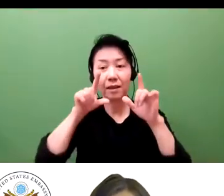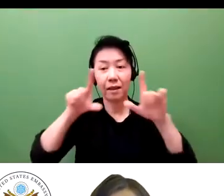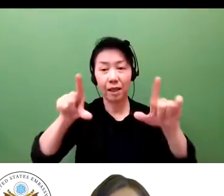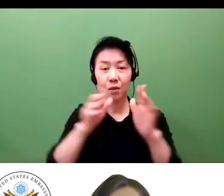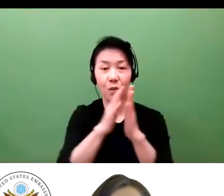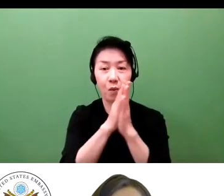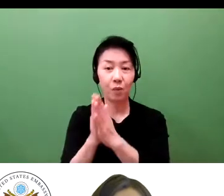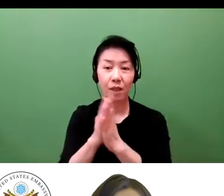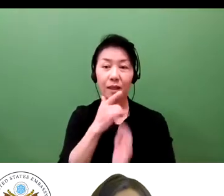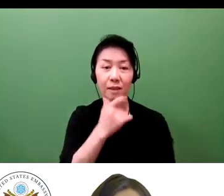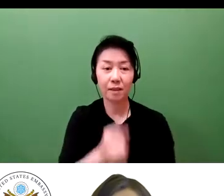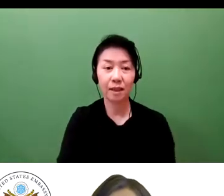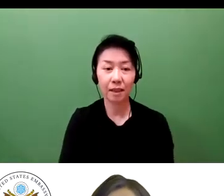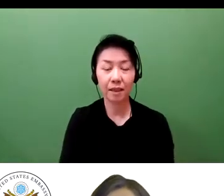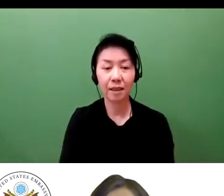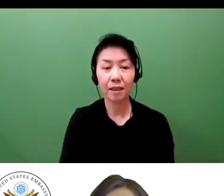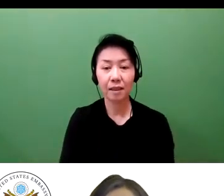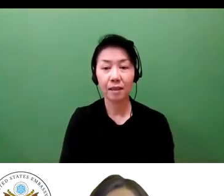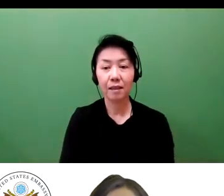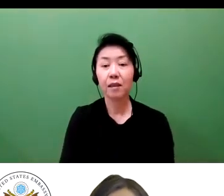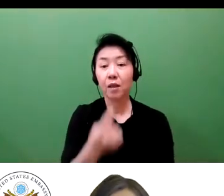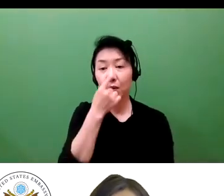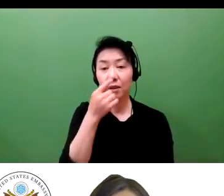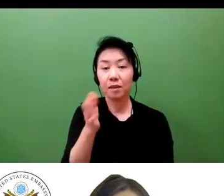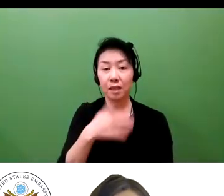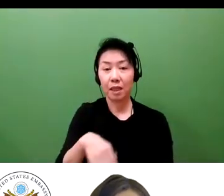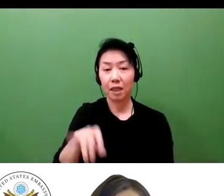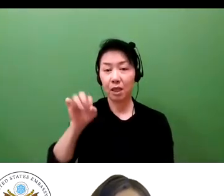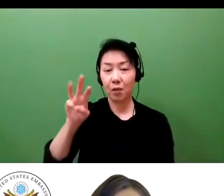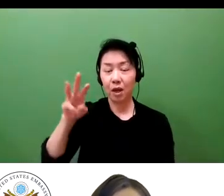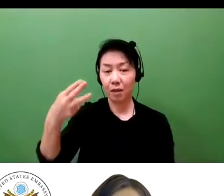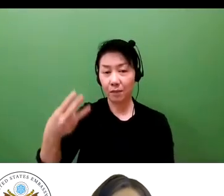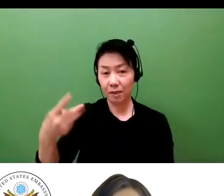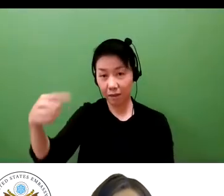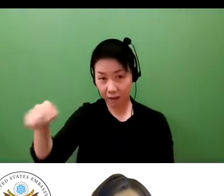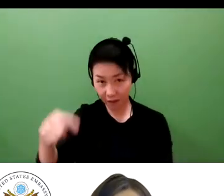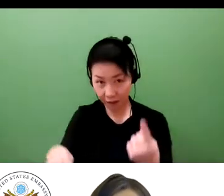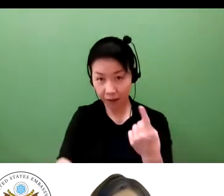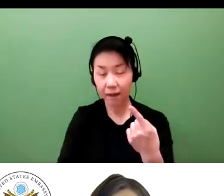Dr. Iwami, Dr. Takenaka, Mr O'Connor,